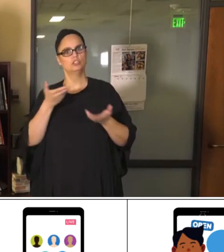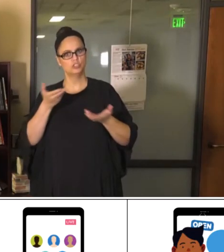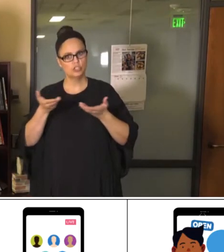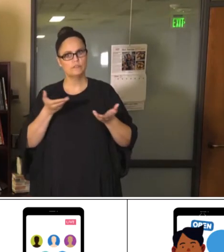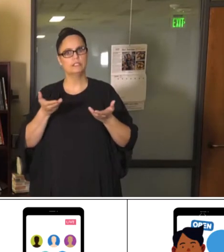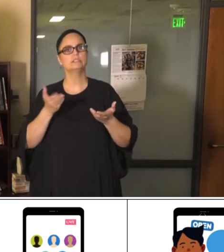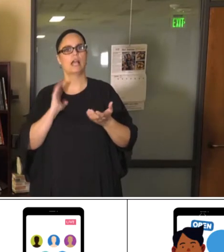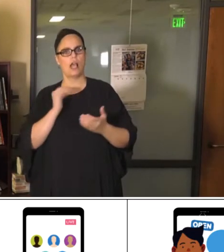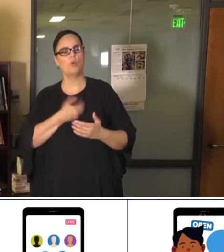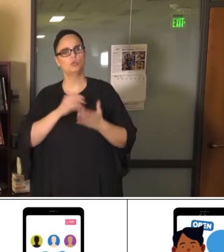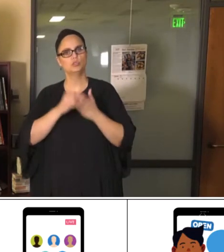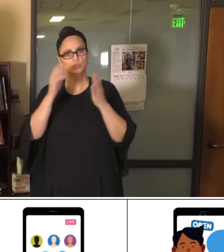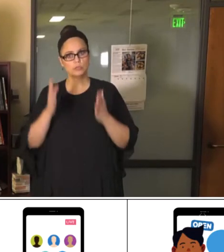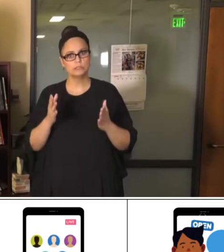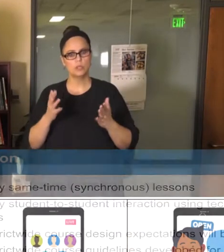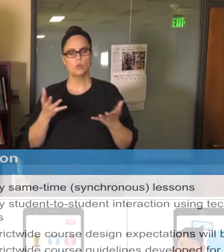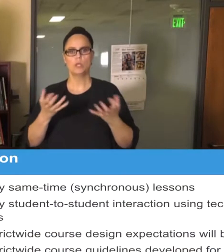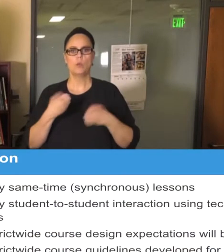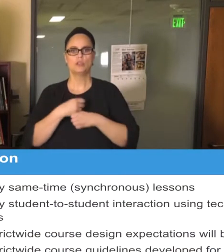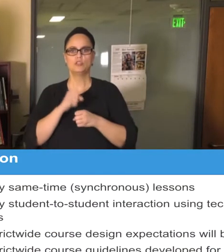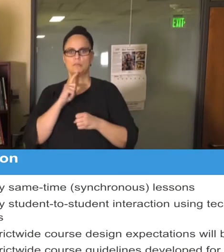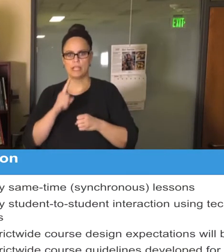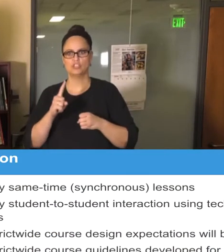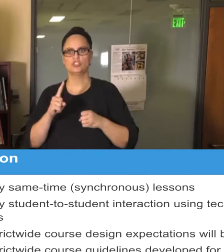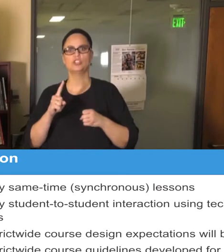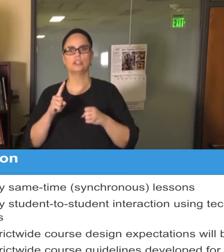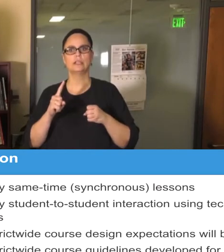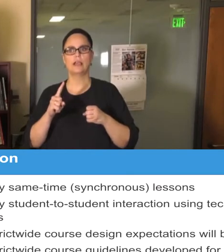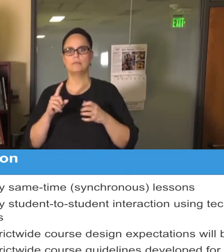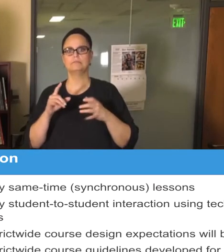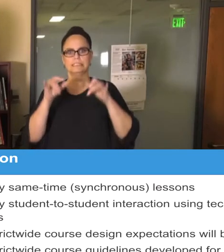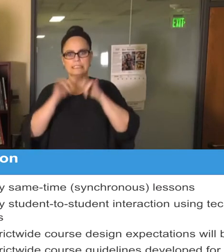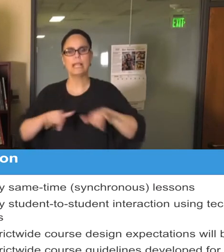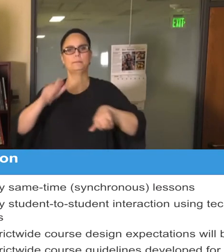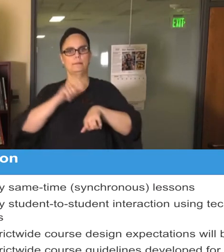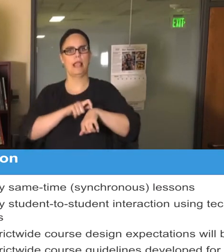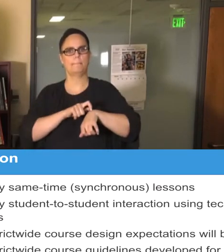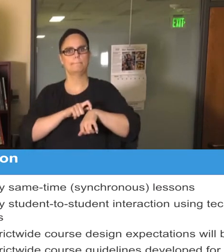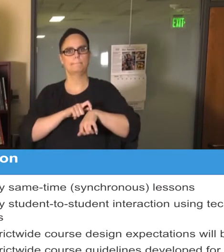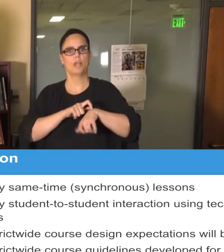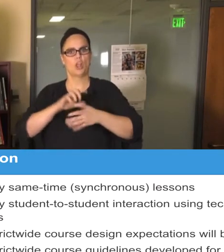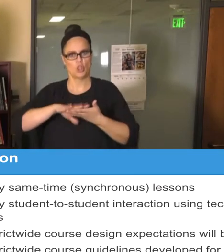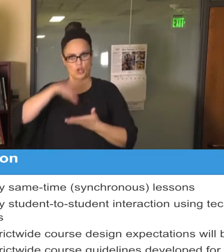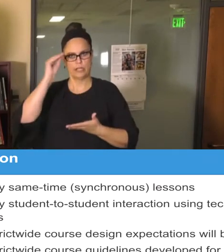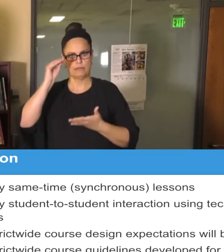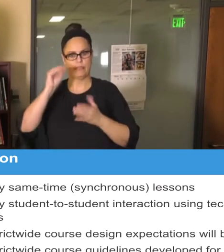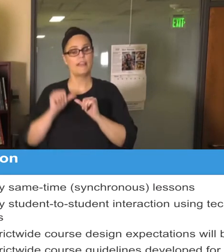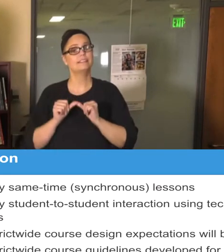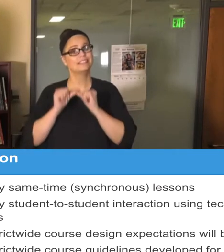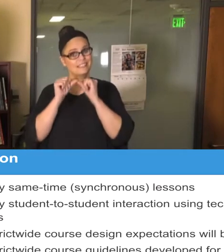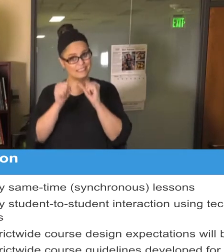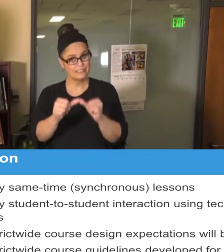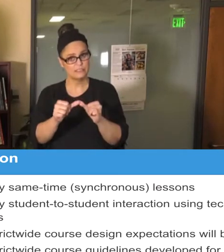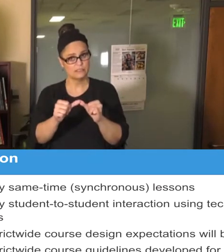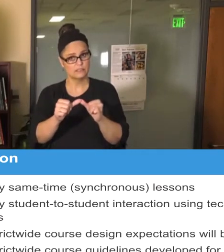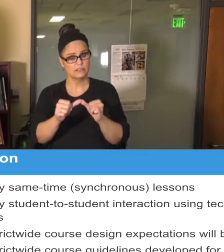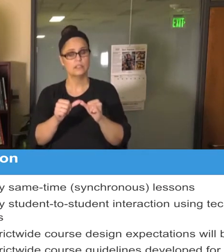having synchronous learning taking place - the same time learning that's consistent - that's communicated, that you can expect